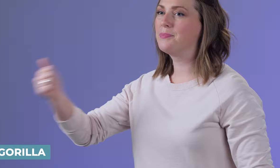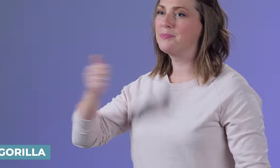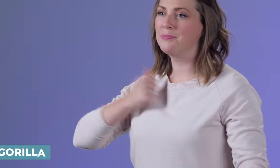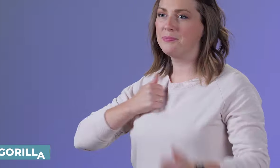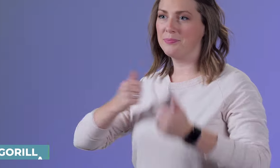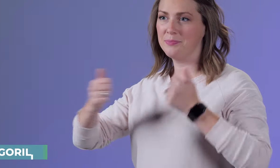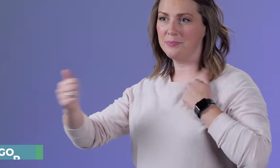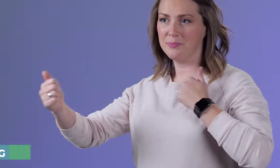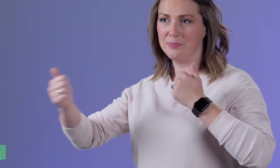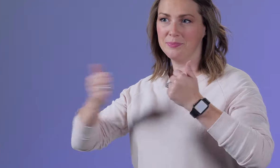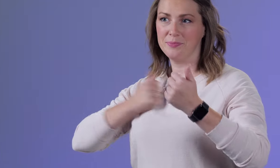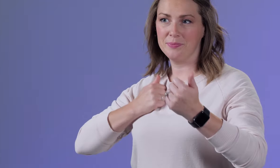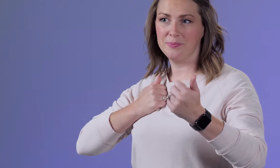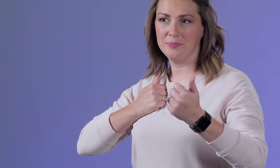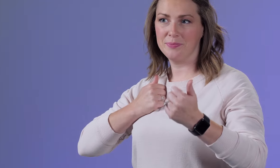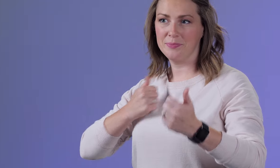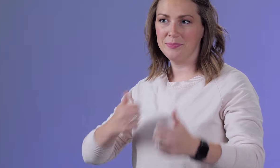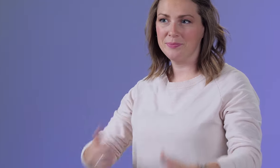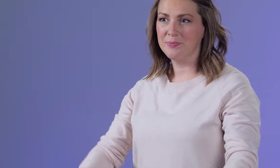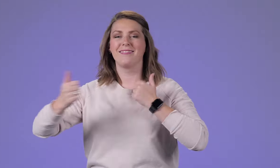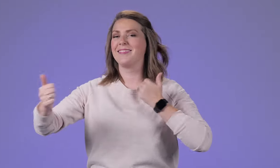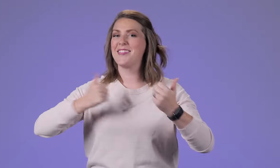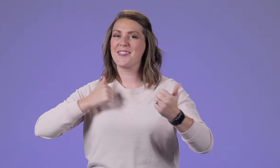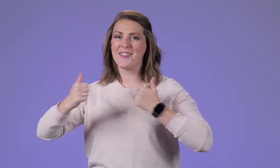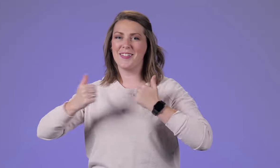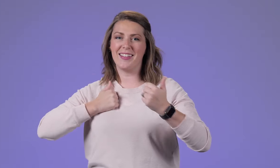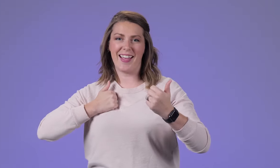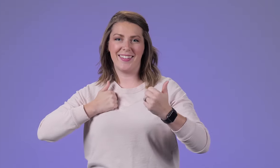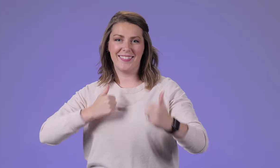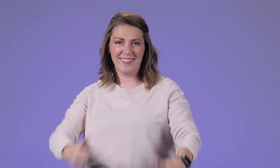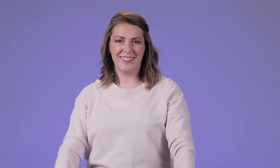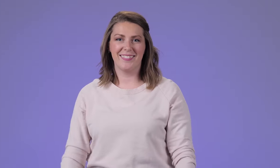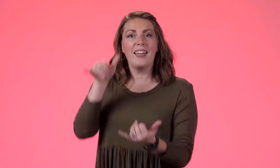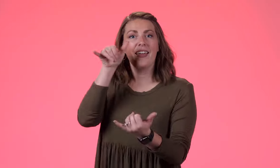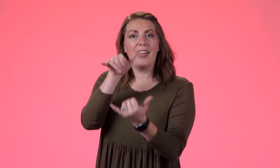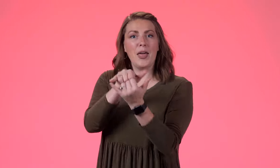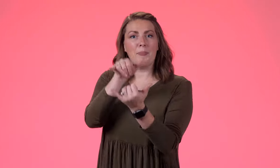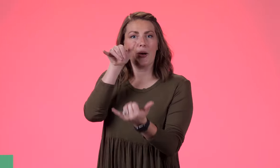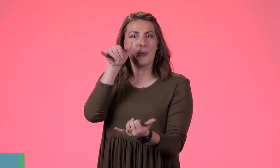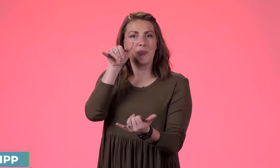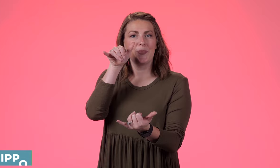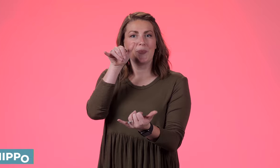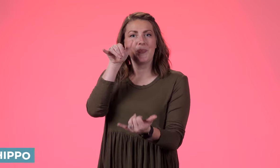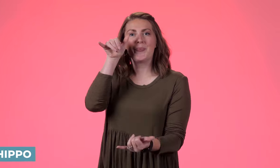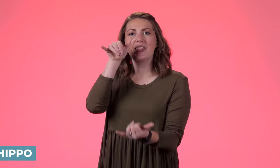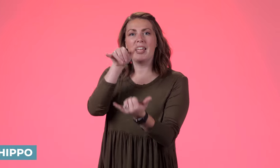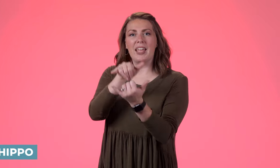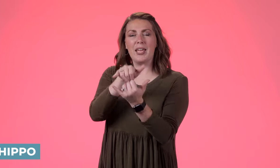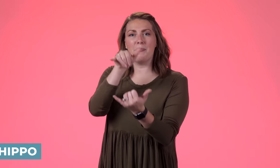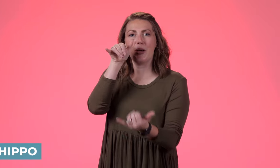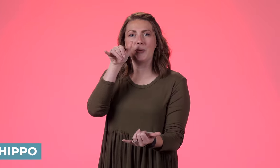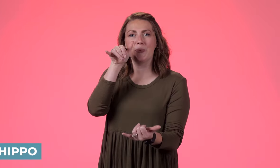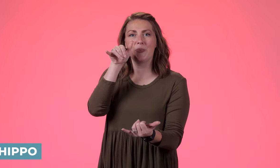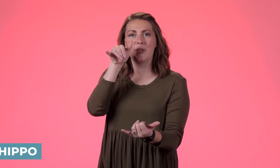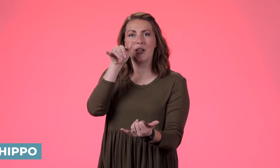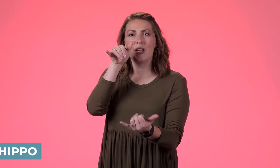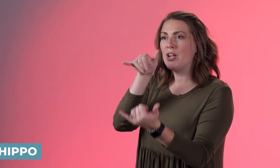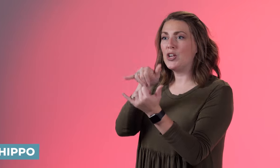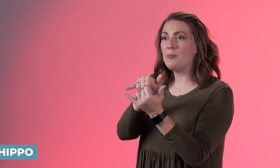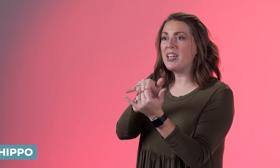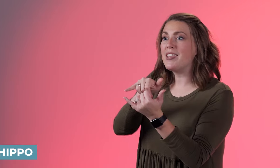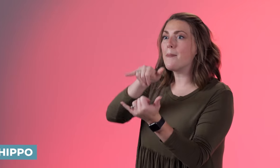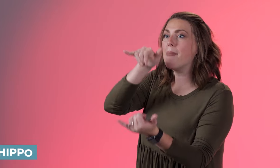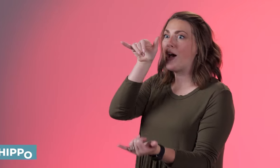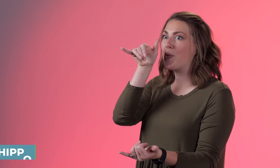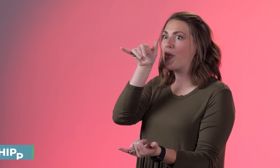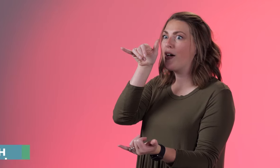it's like when gorillas pound on their chest 'gorilla.' 'Hippo, hippo', you're making the mouth